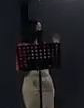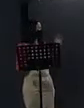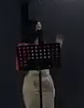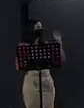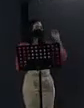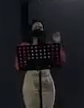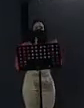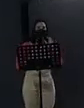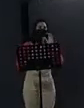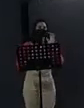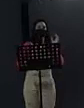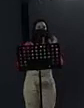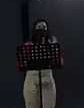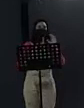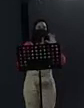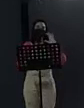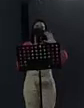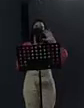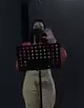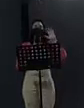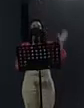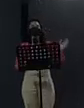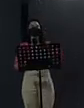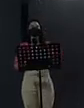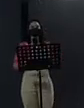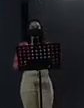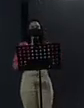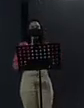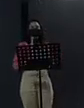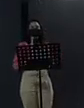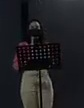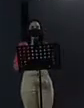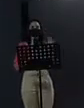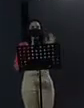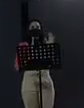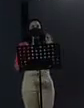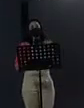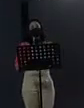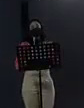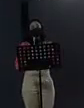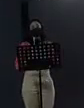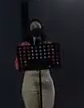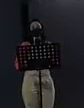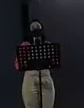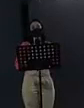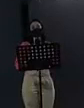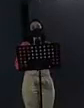María José says, you can always generate a creative idea around the initiative that one